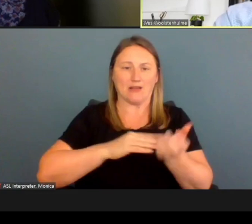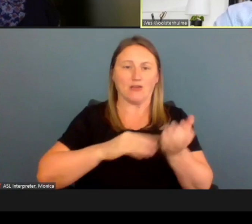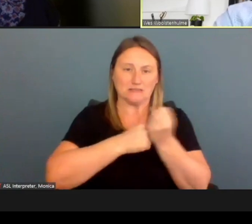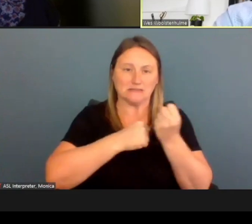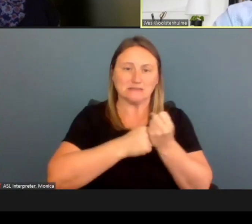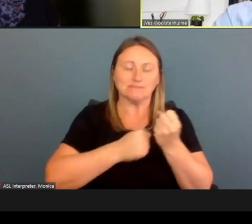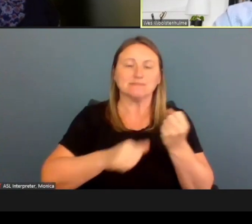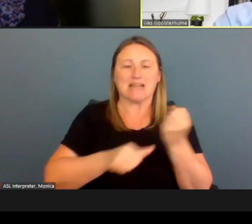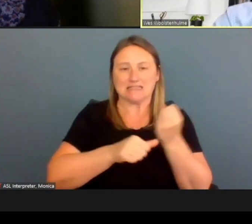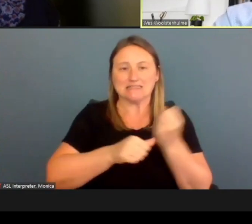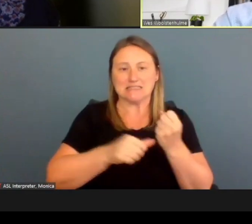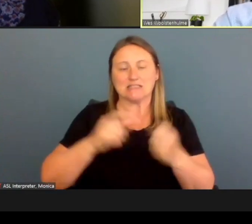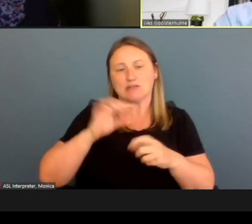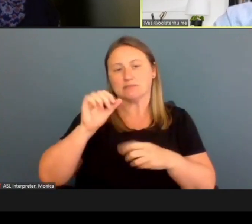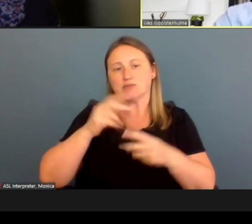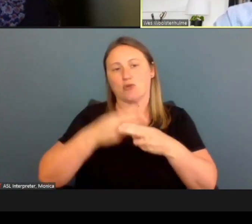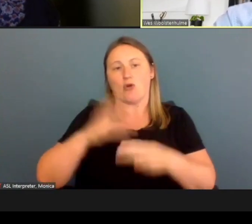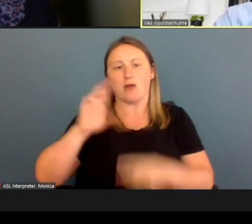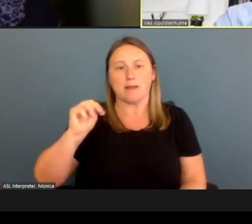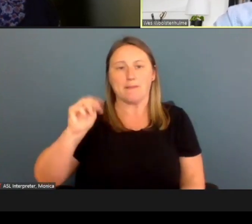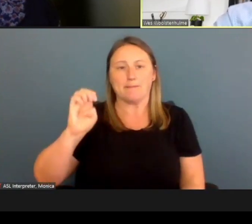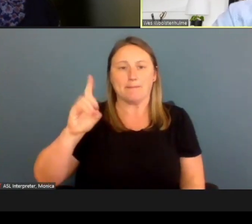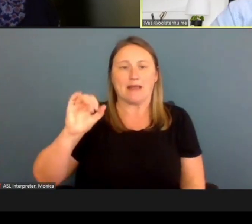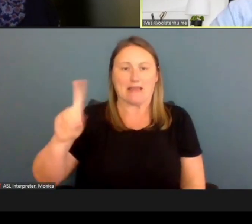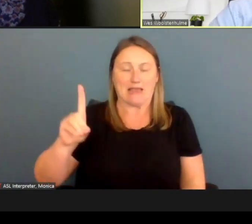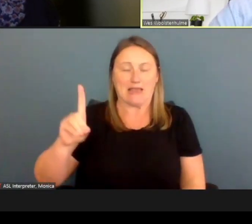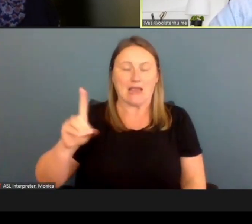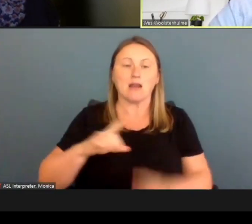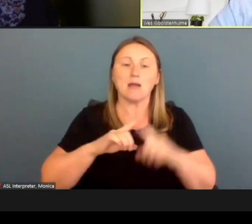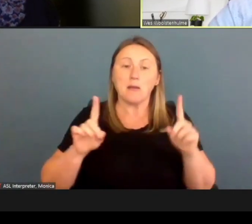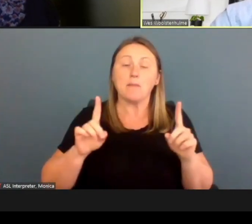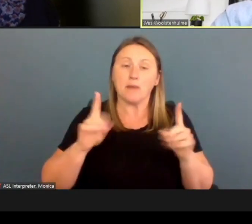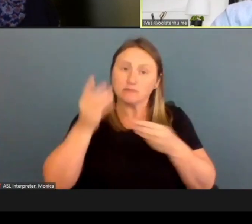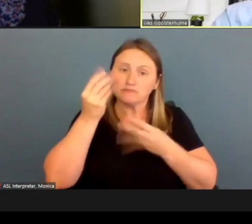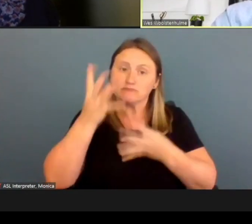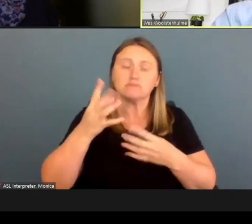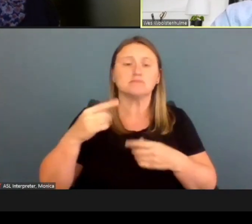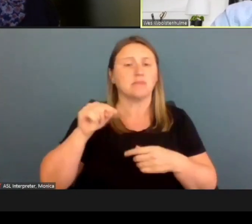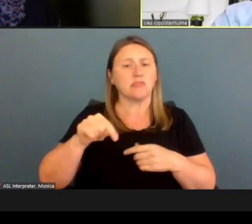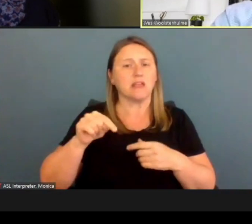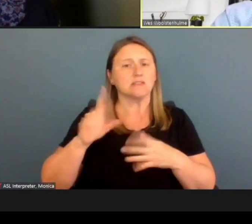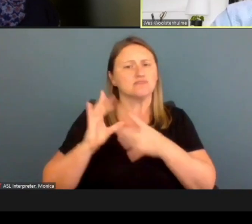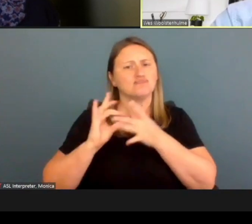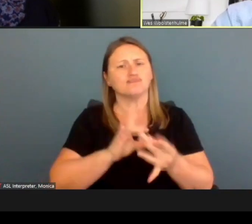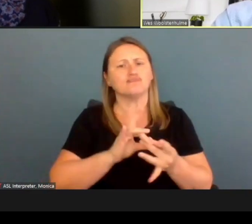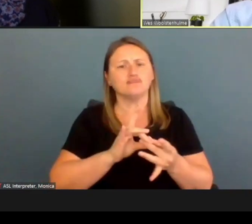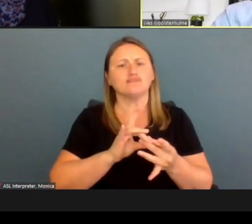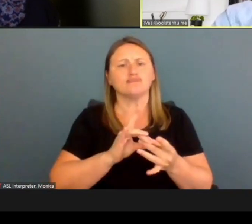but it's important to note that much of what we discuss is applicable for food assistance,